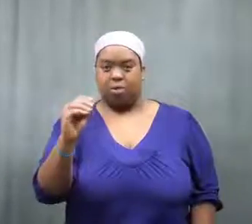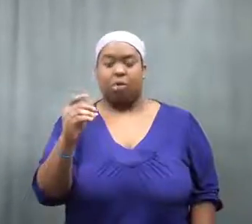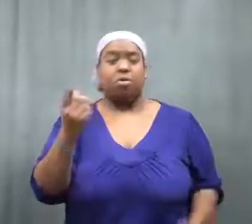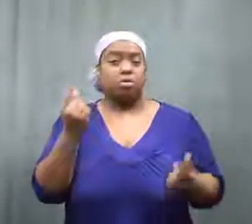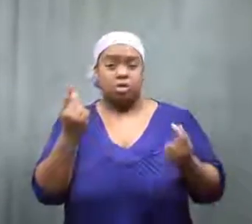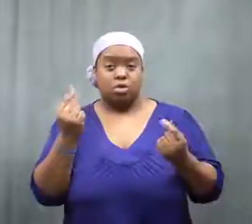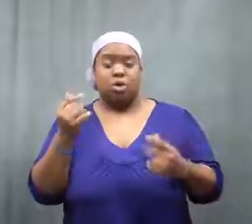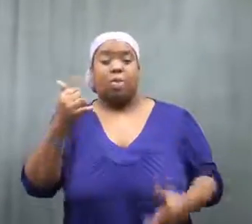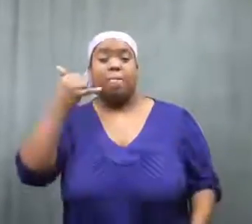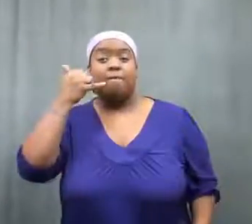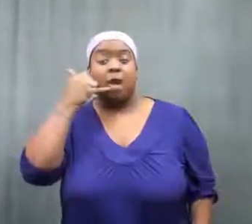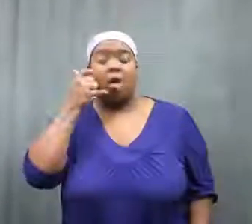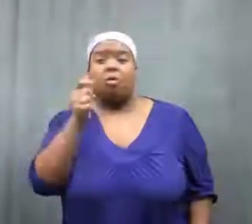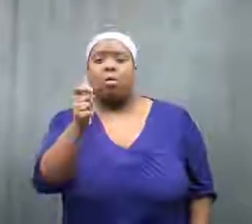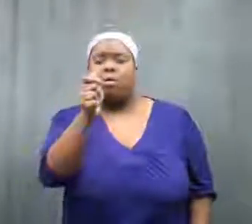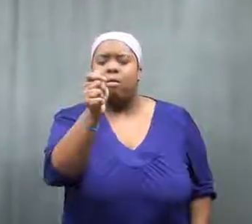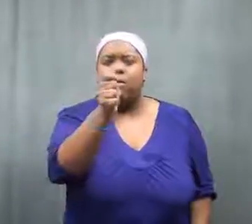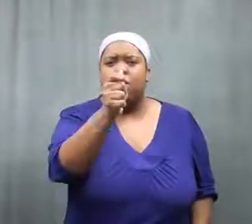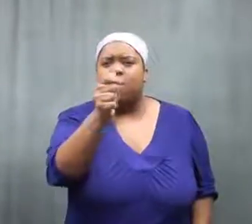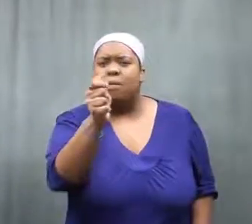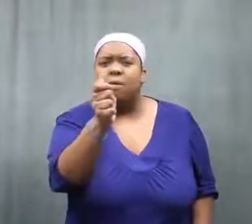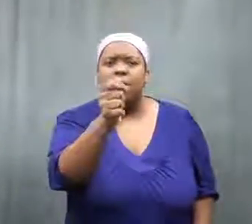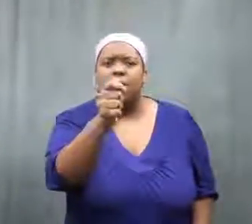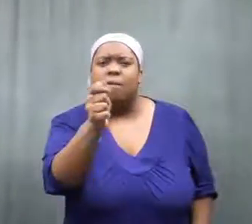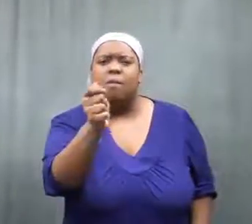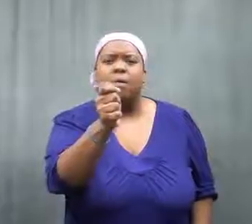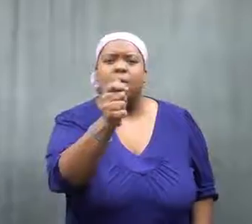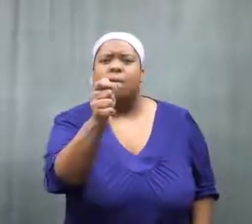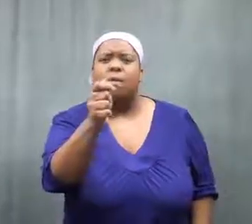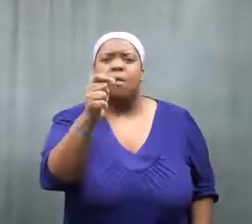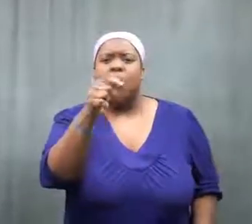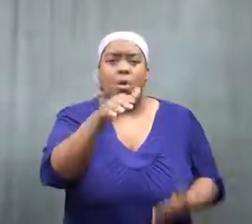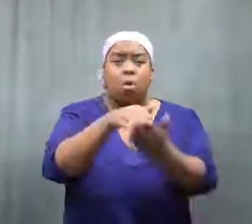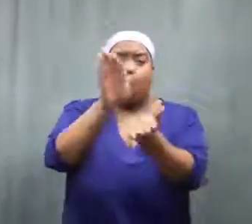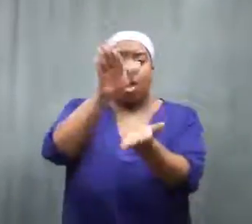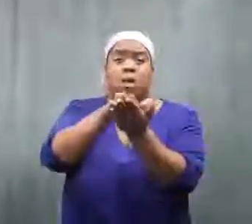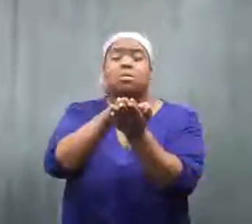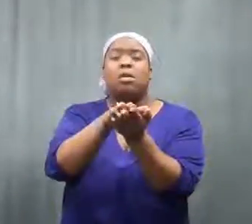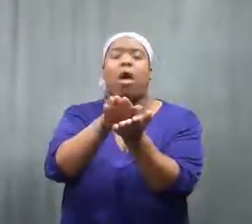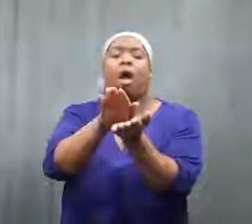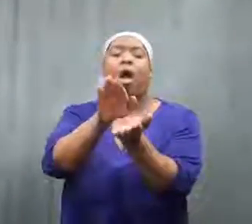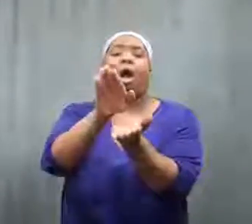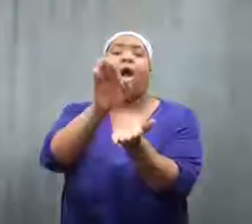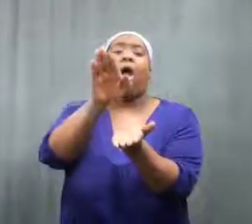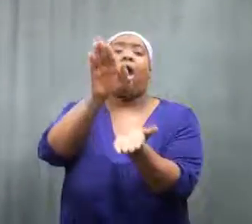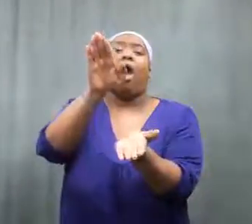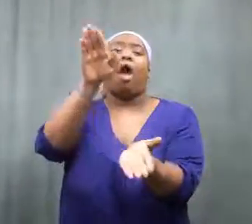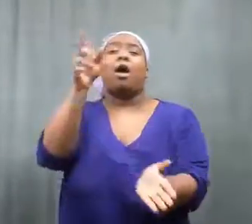She was filming with her phone, and a crocodile opened his mouth wide.